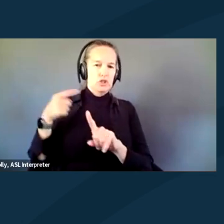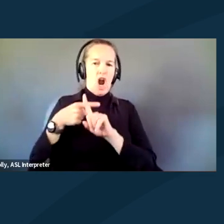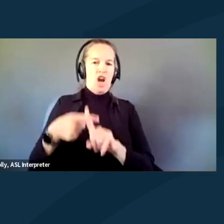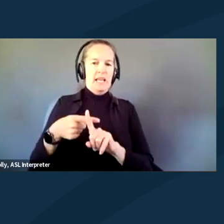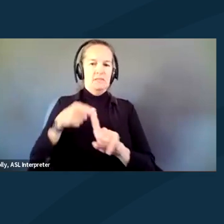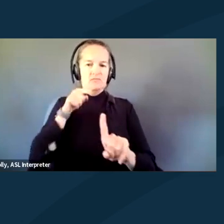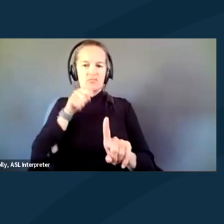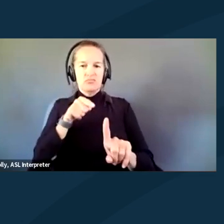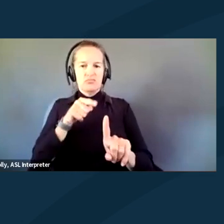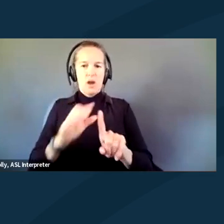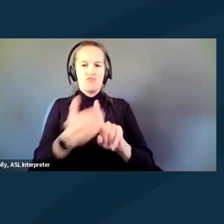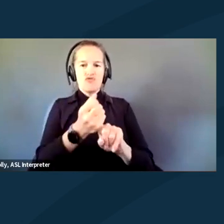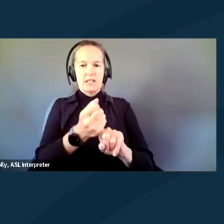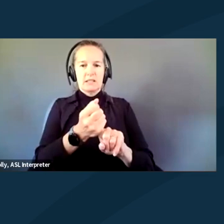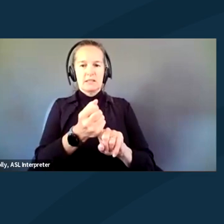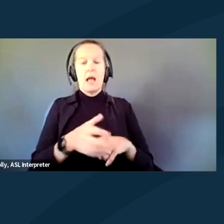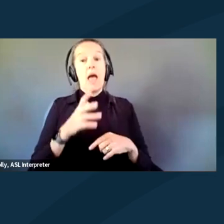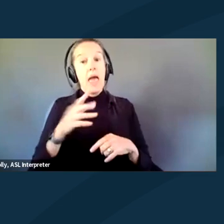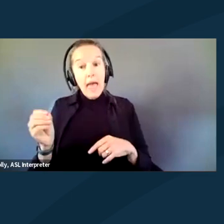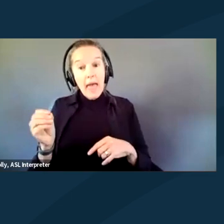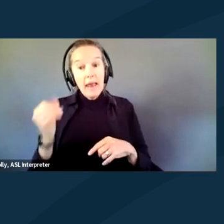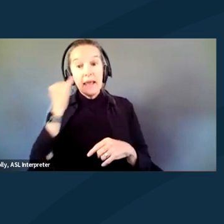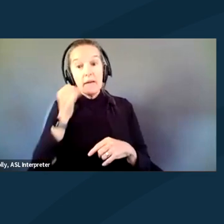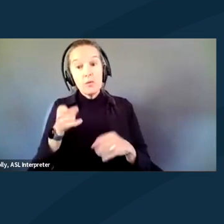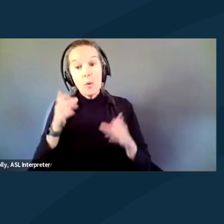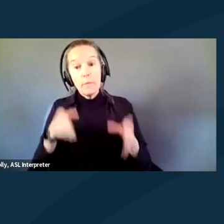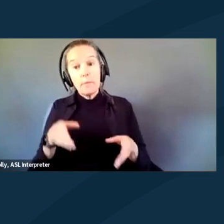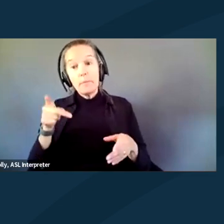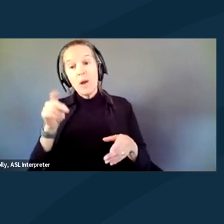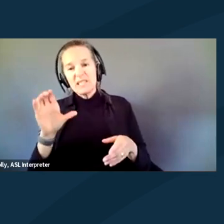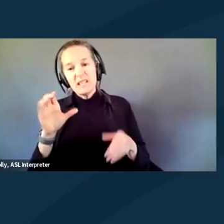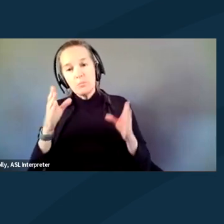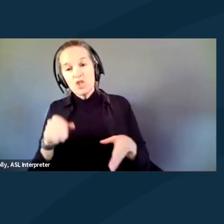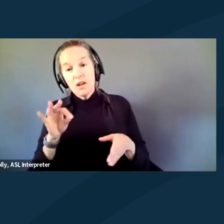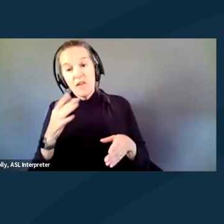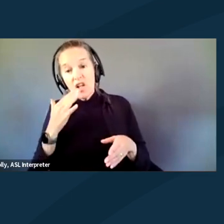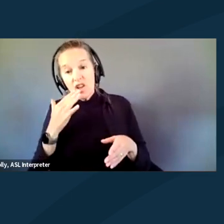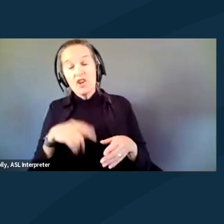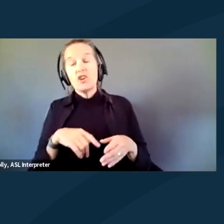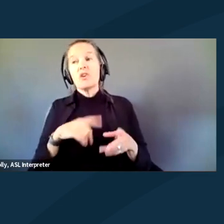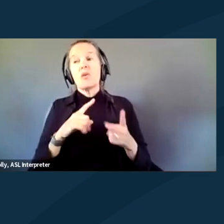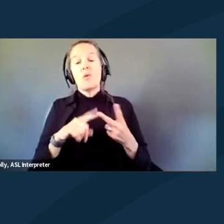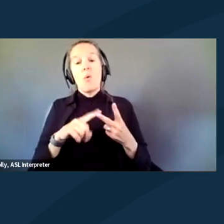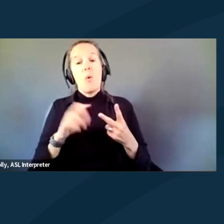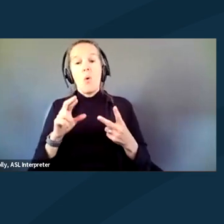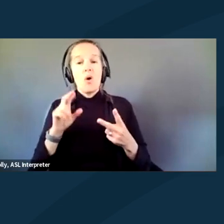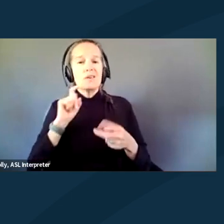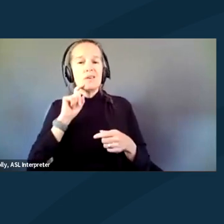If then on top of that you happen to be a person of color or you happen to be gender nonconforming,